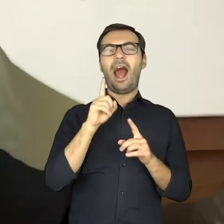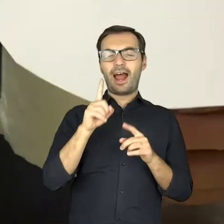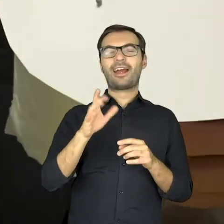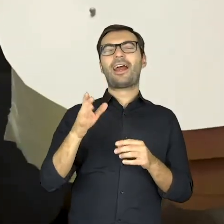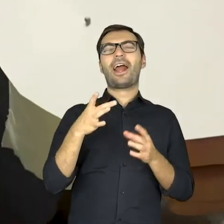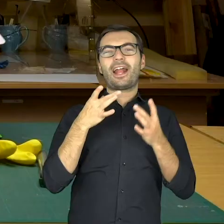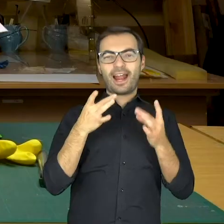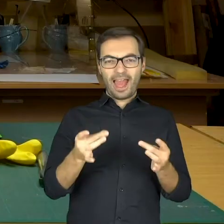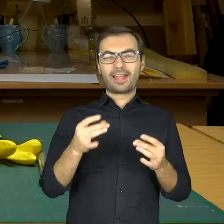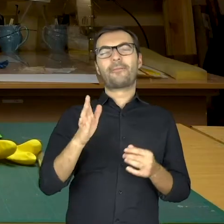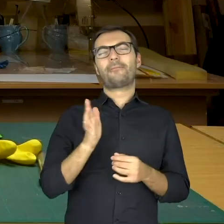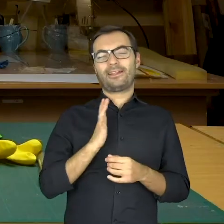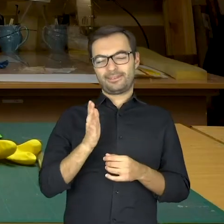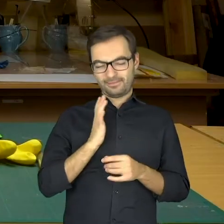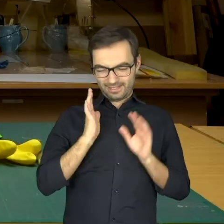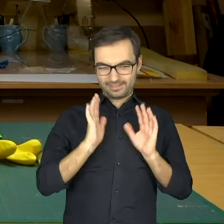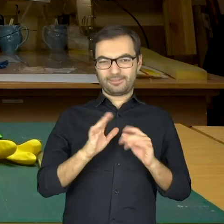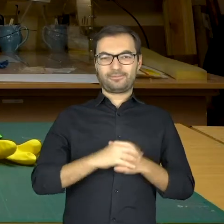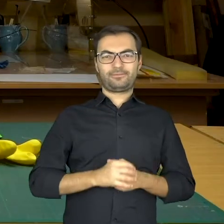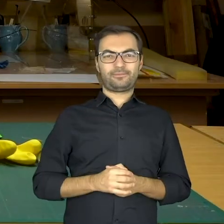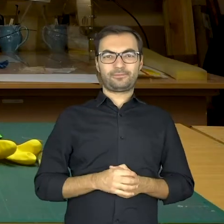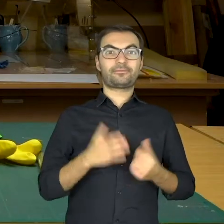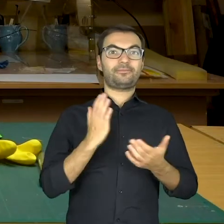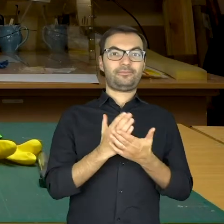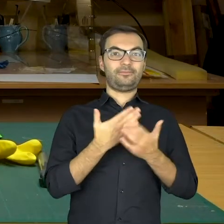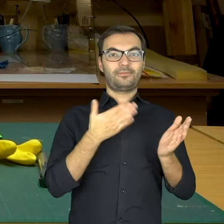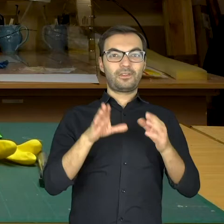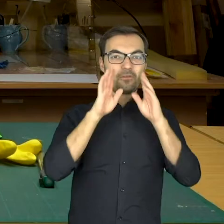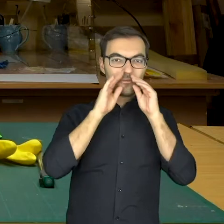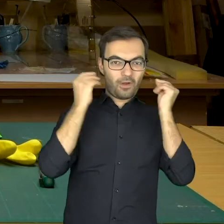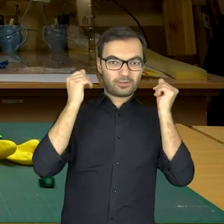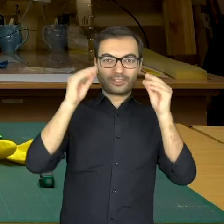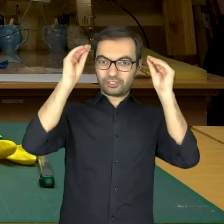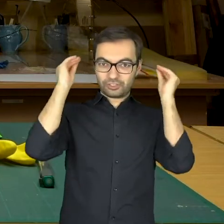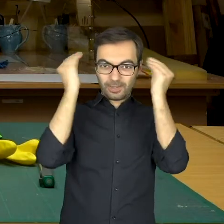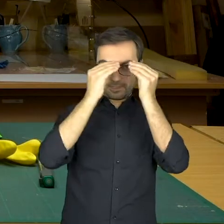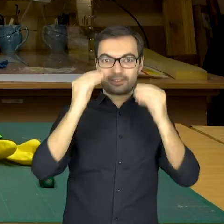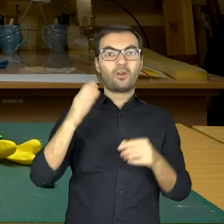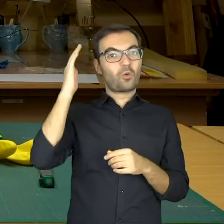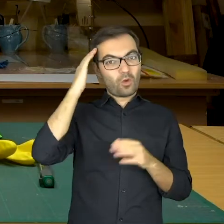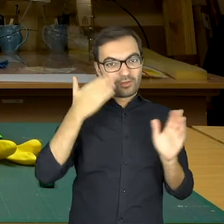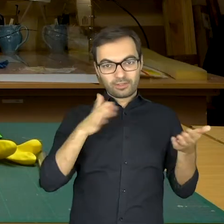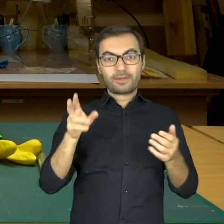but glue is safer. Well, now we already have moustache, a hat, a head…